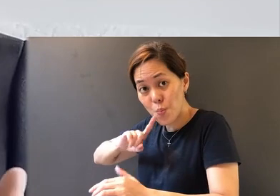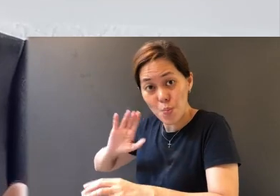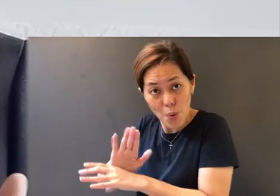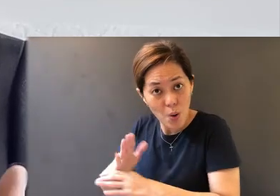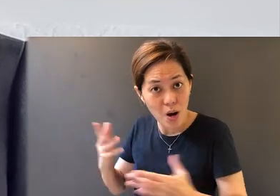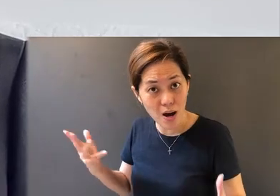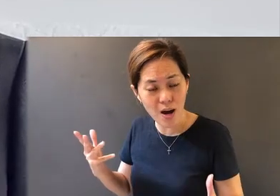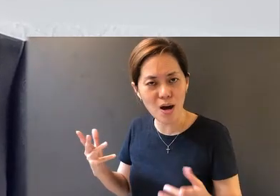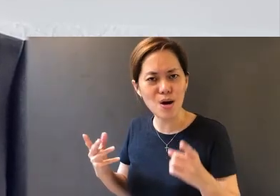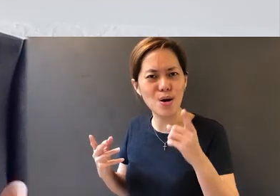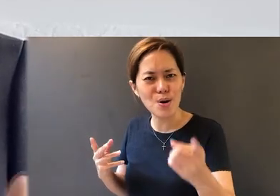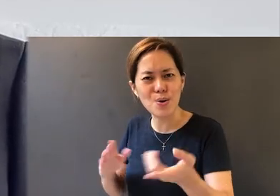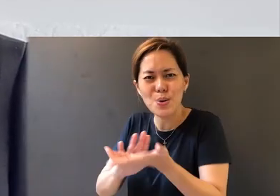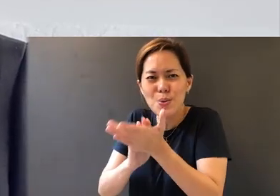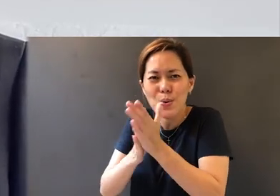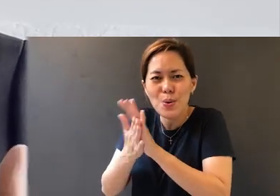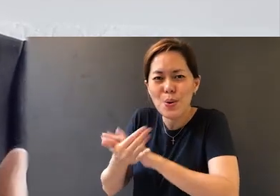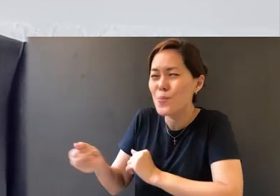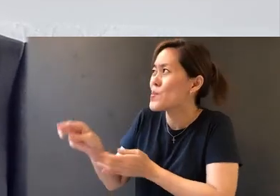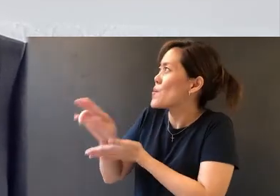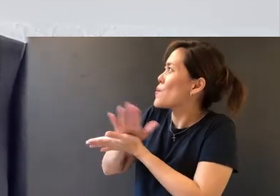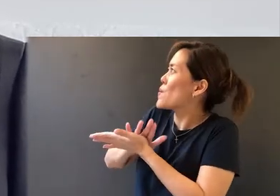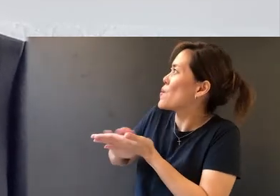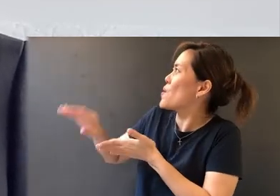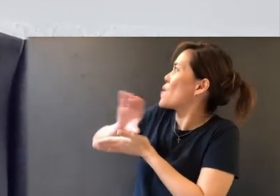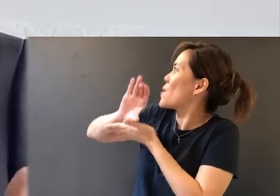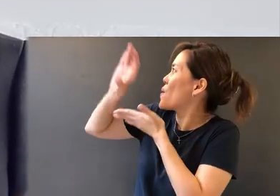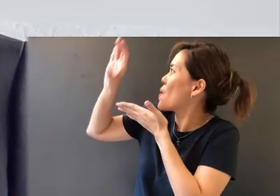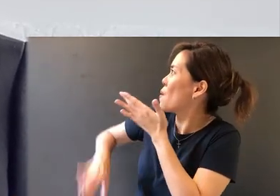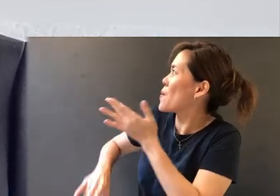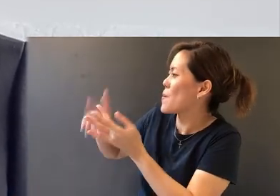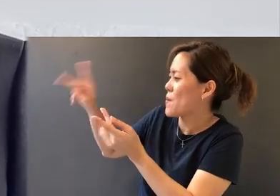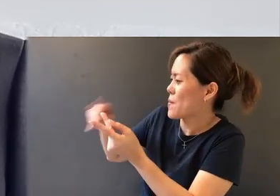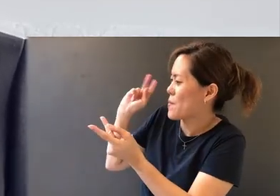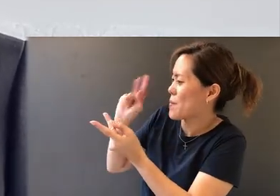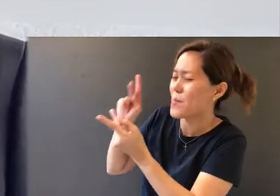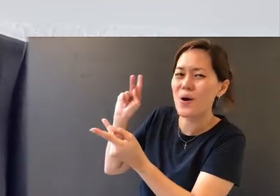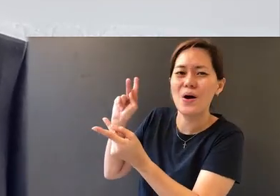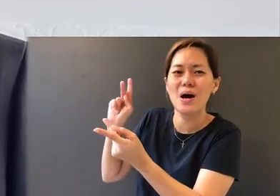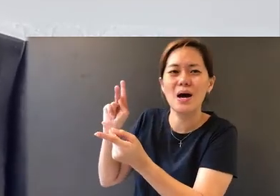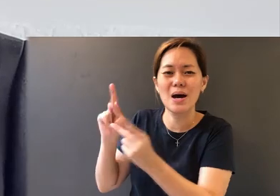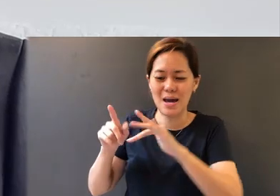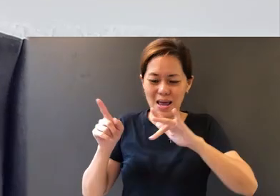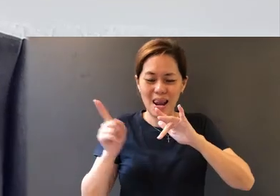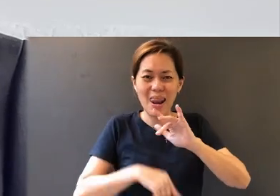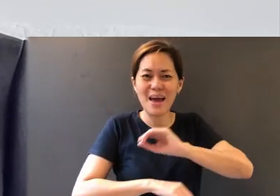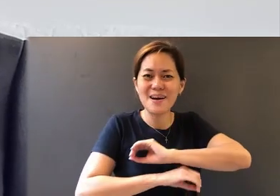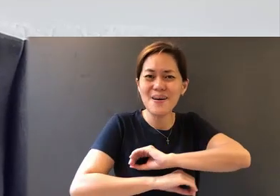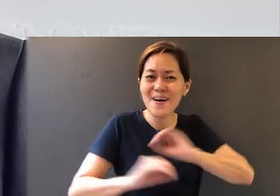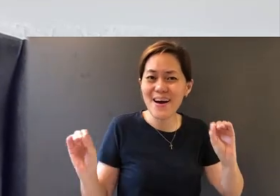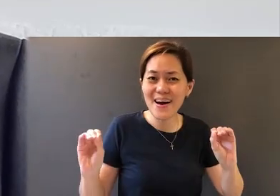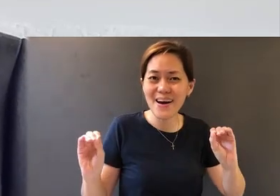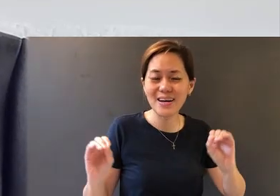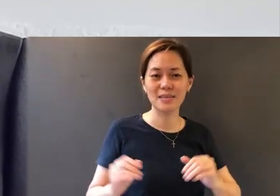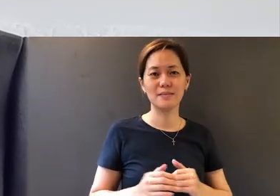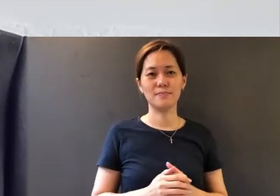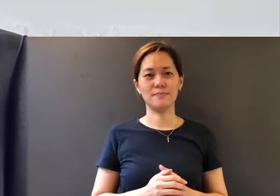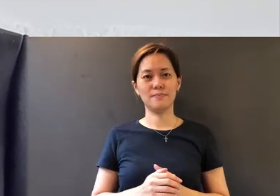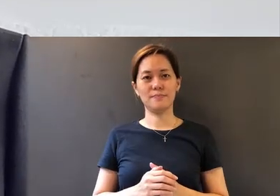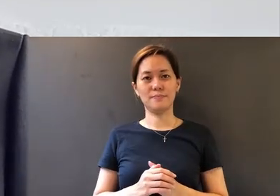is that you will be holy, complete, perfect, lacking in nothing.